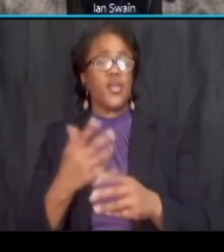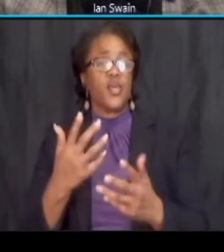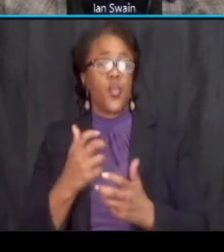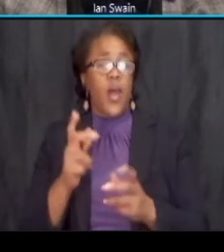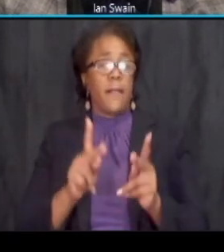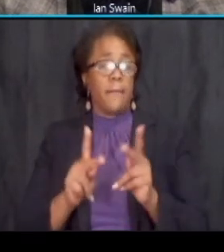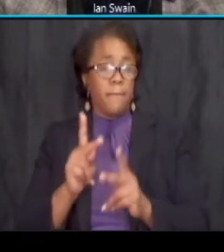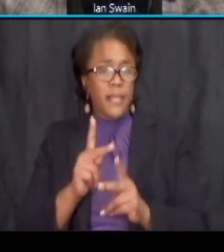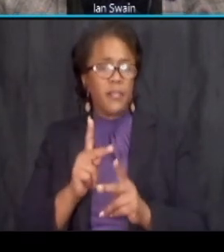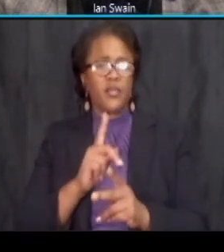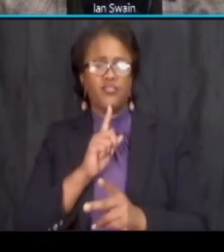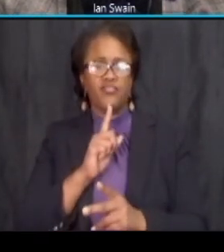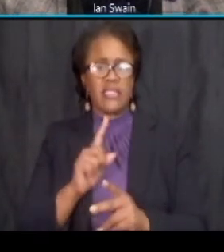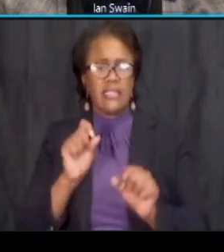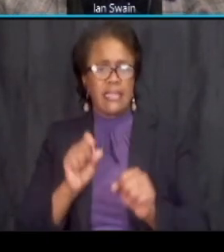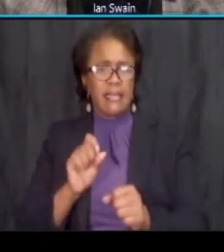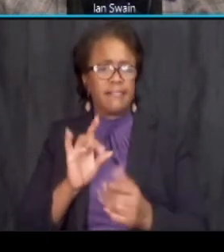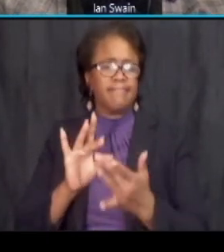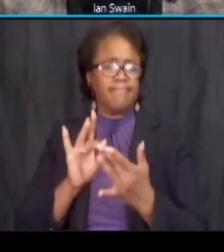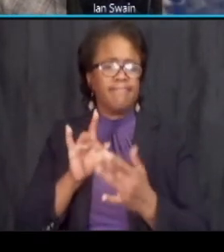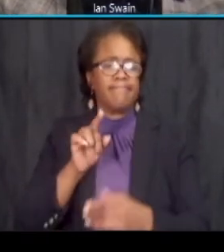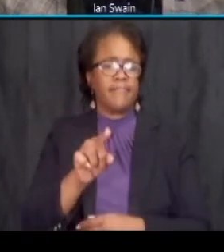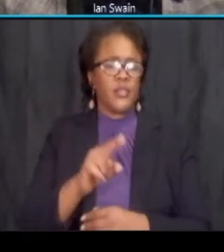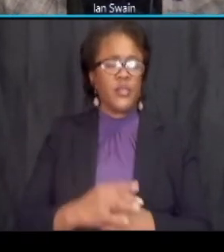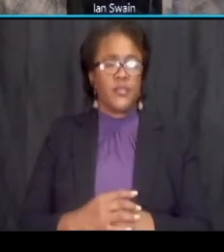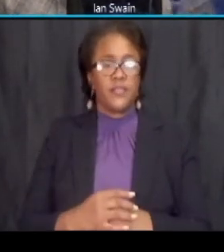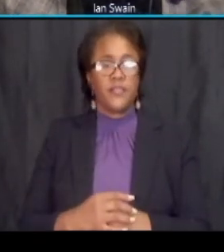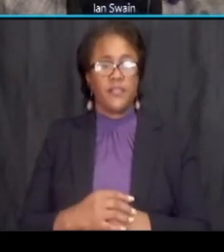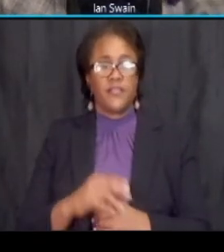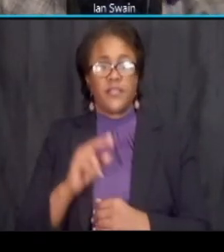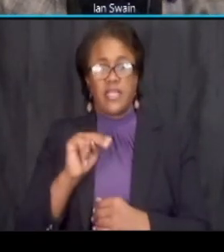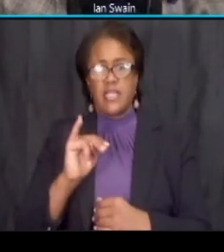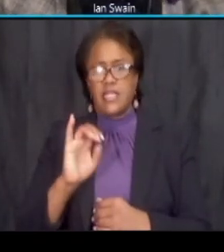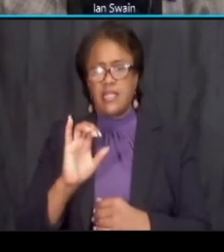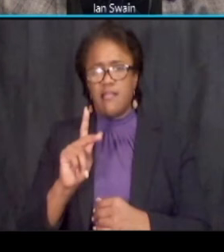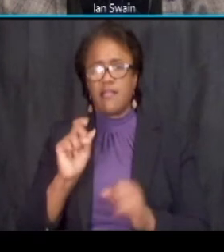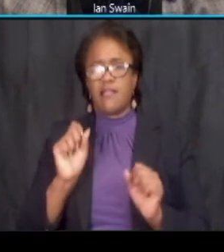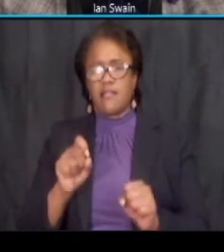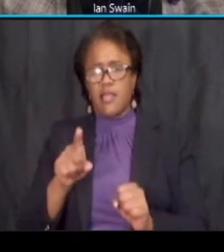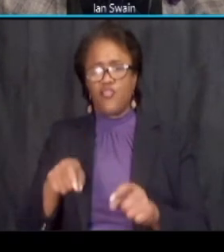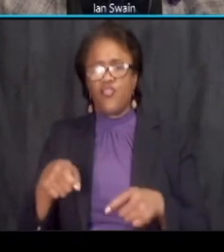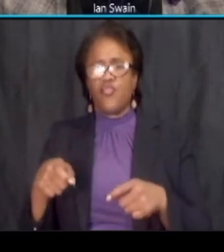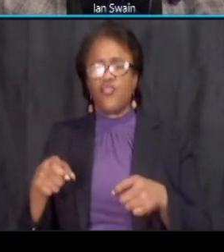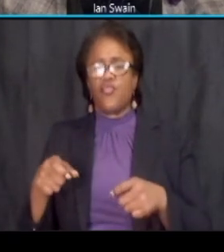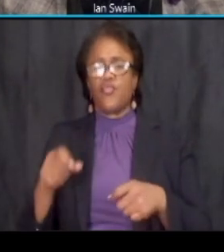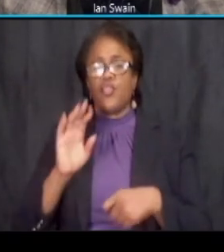get in contact with you nick uh abdominal can you provide uh or put the contact information to slide